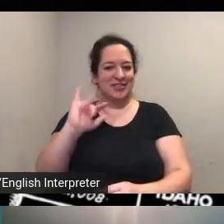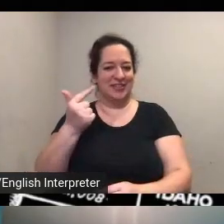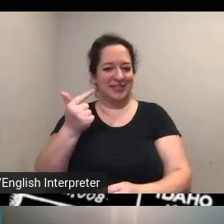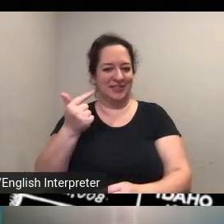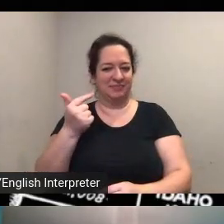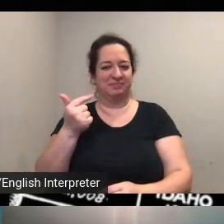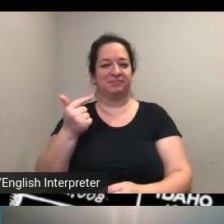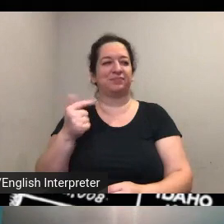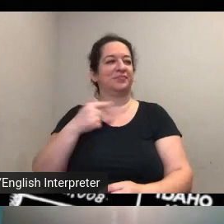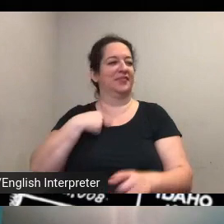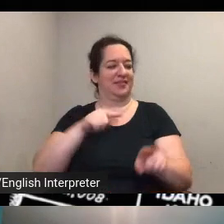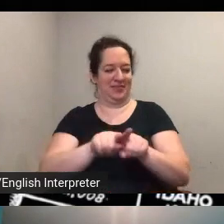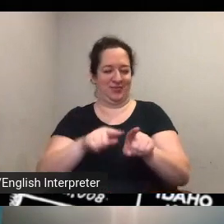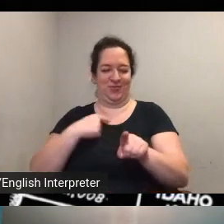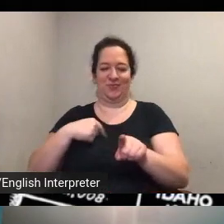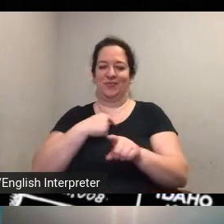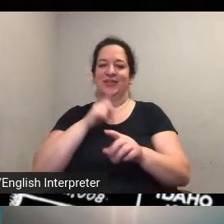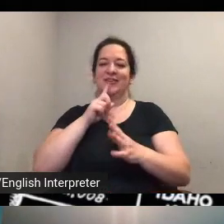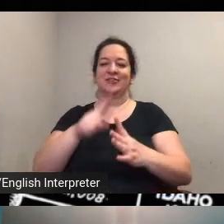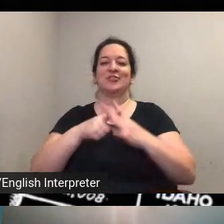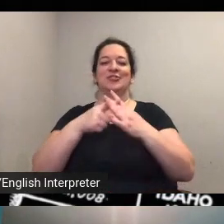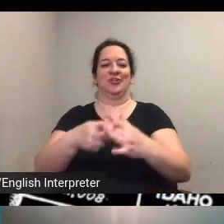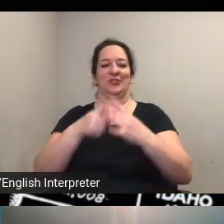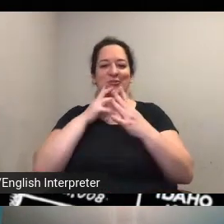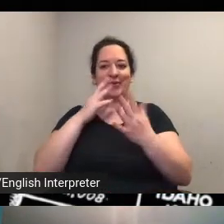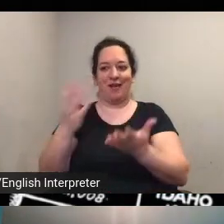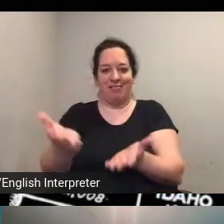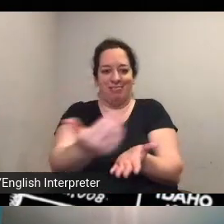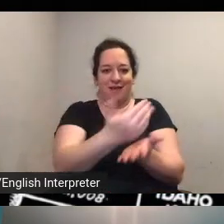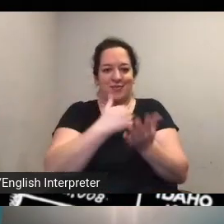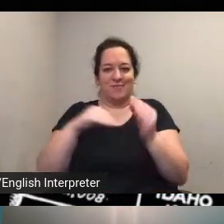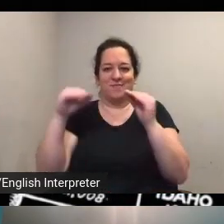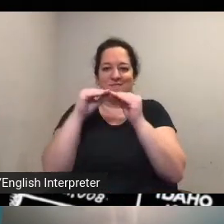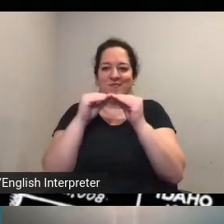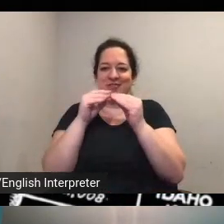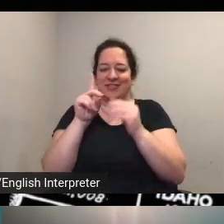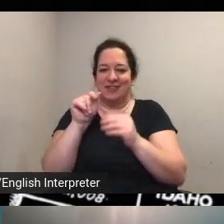more data on individual connections um we'll have to make some decisions about